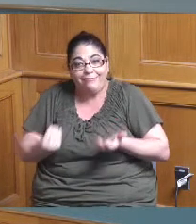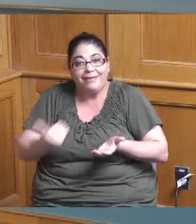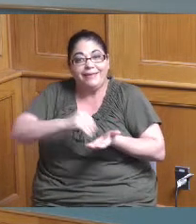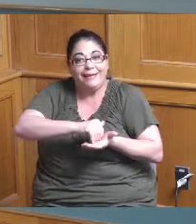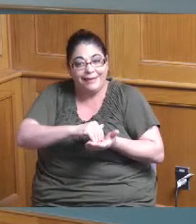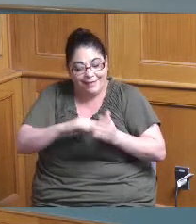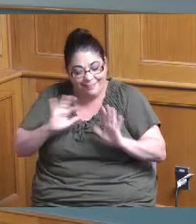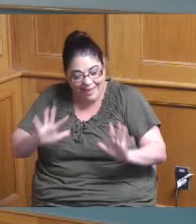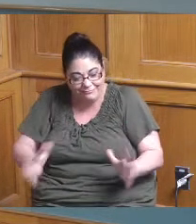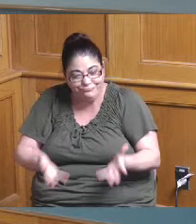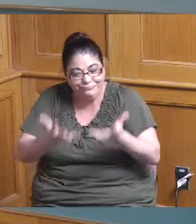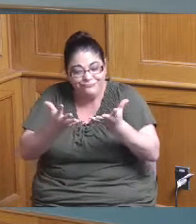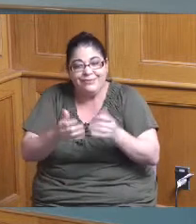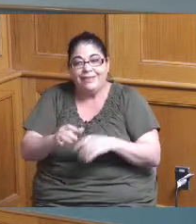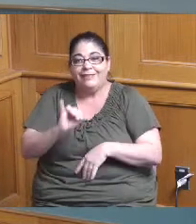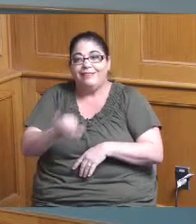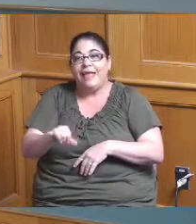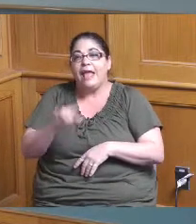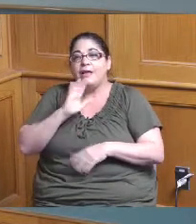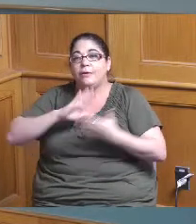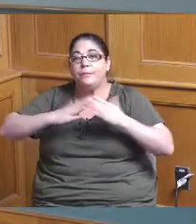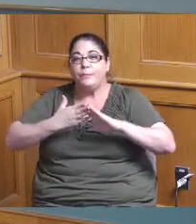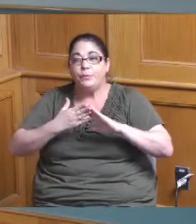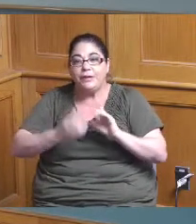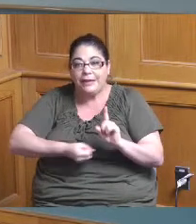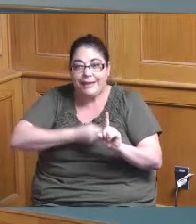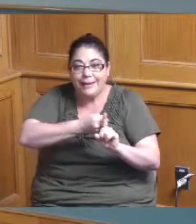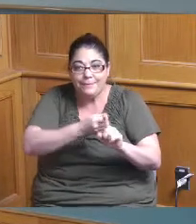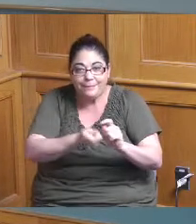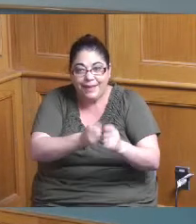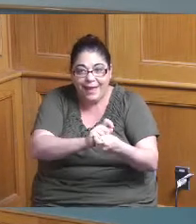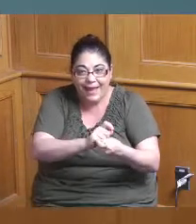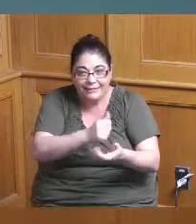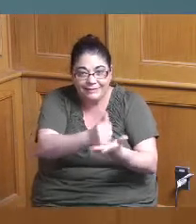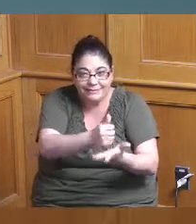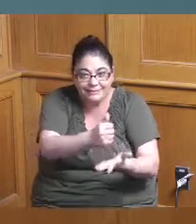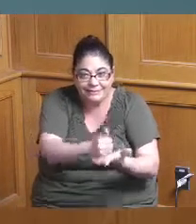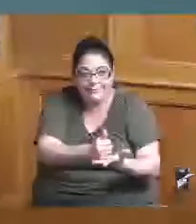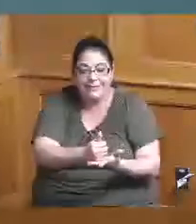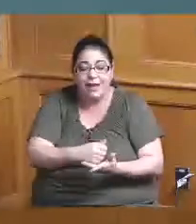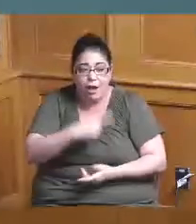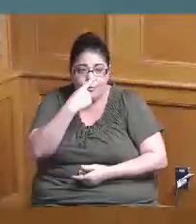impact grants are you know I don't have a problem with not doing a partial because it